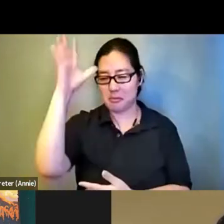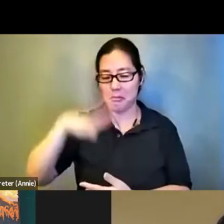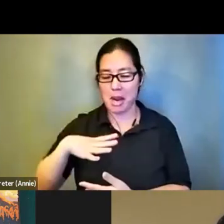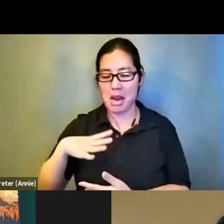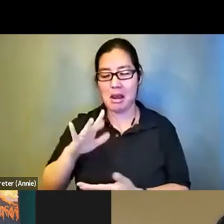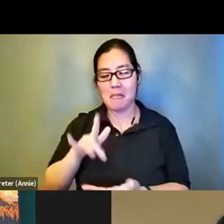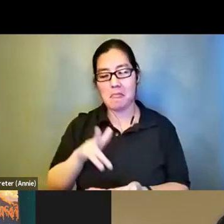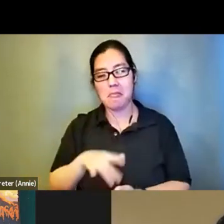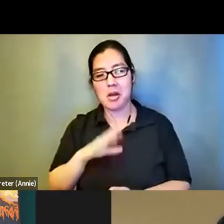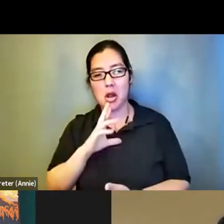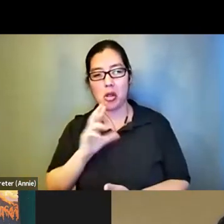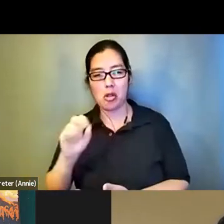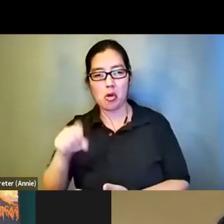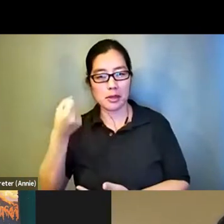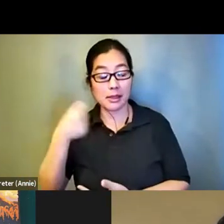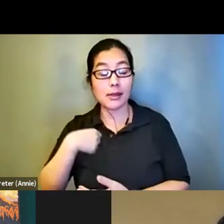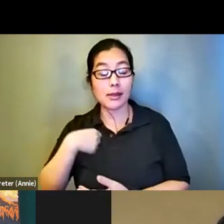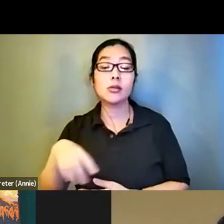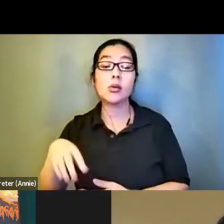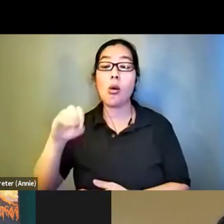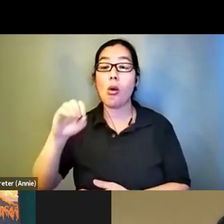olive skin and brownish hazelish eyes.